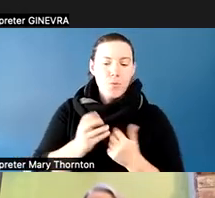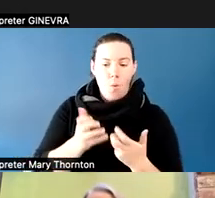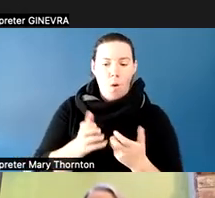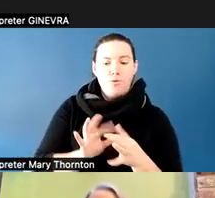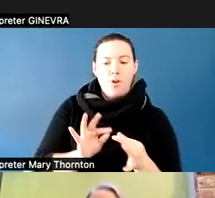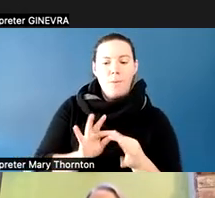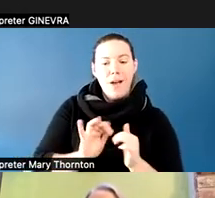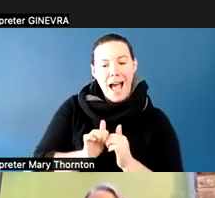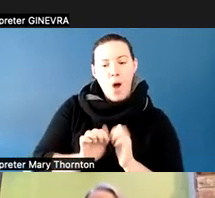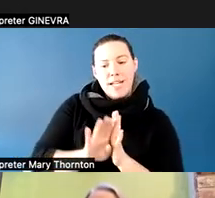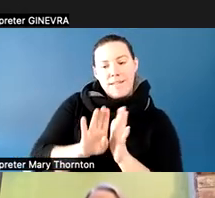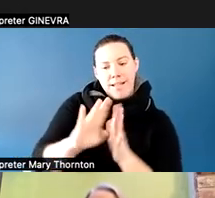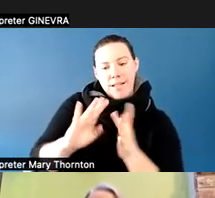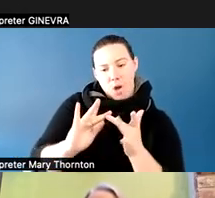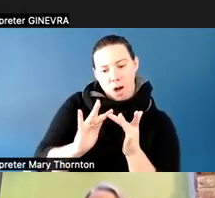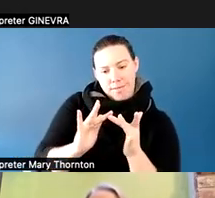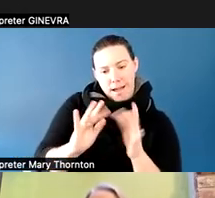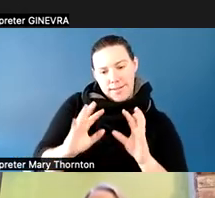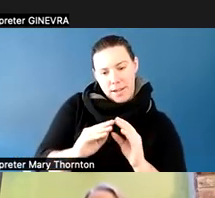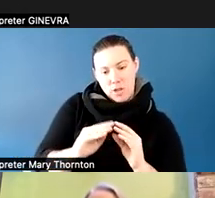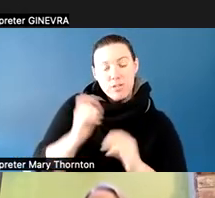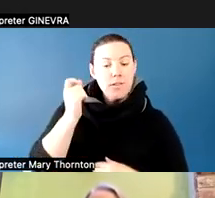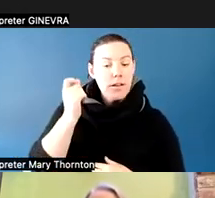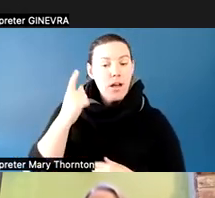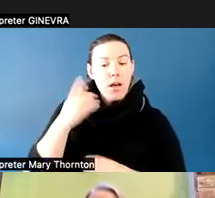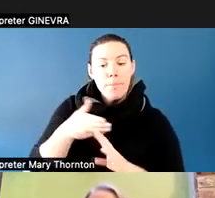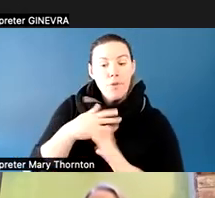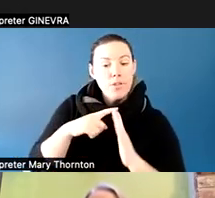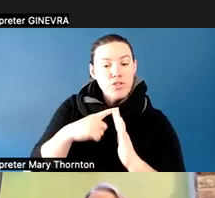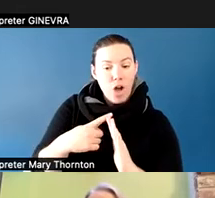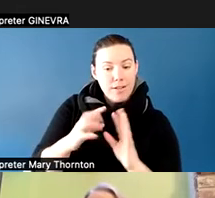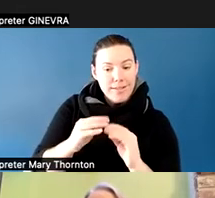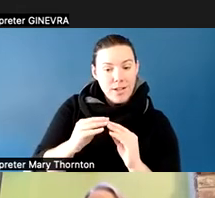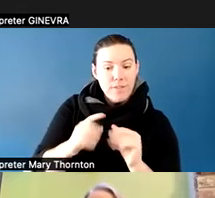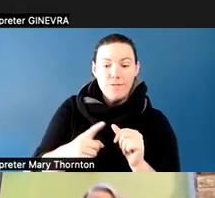And before we even start a session with these students, we need to have an open line of communication.